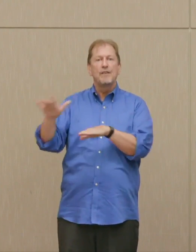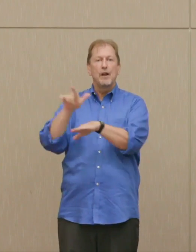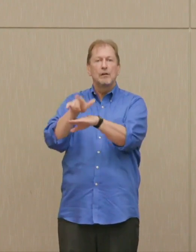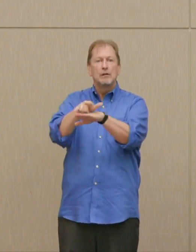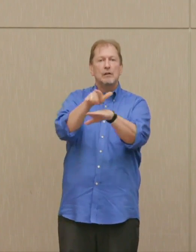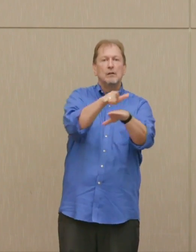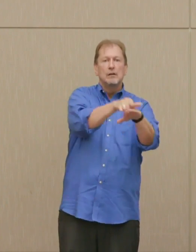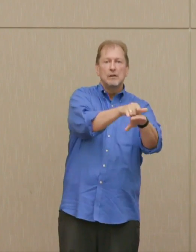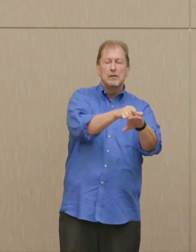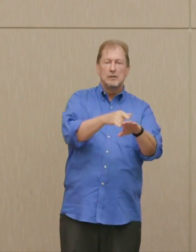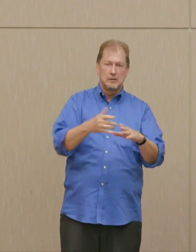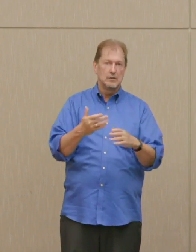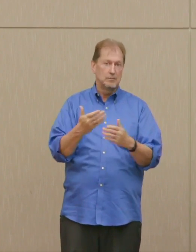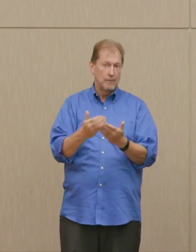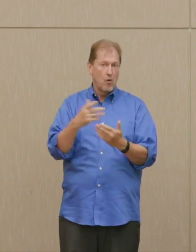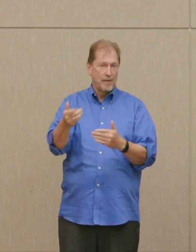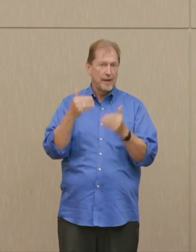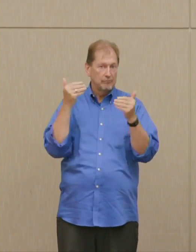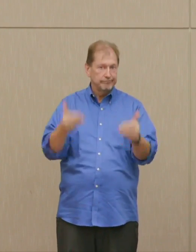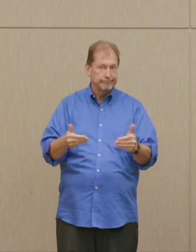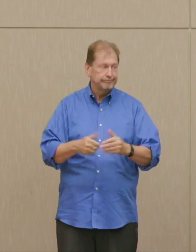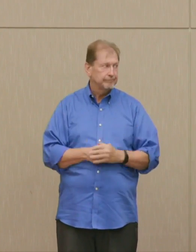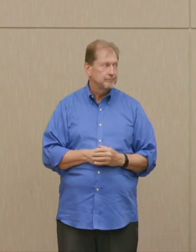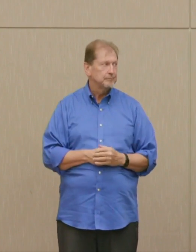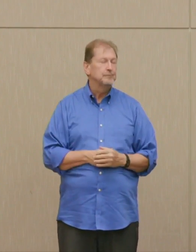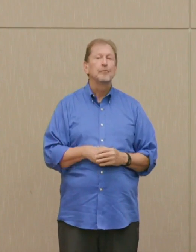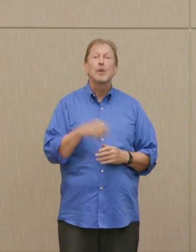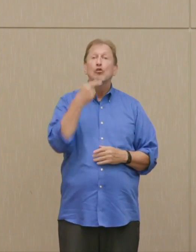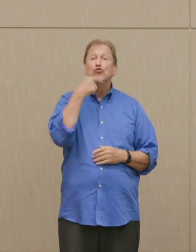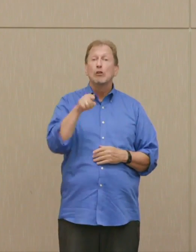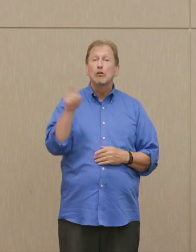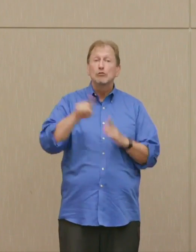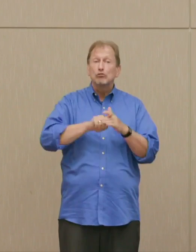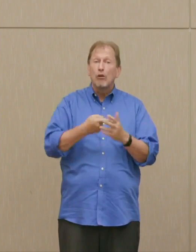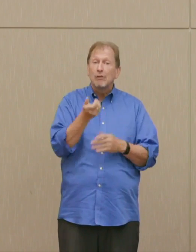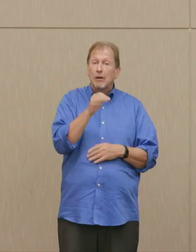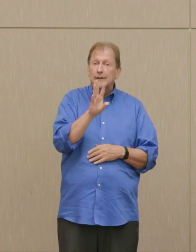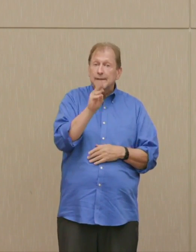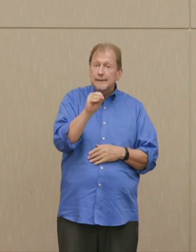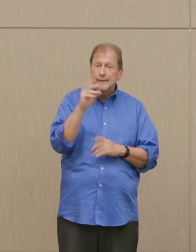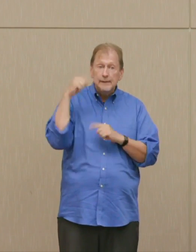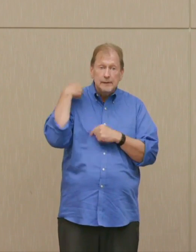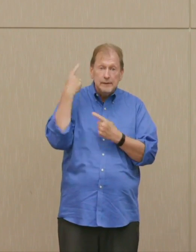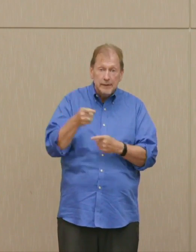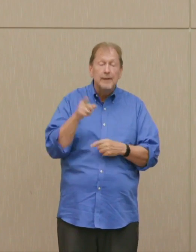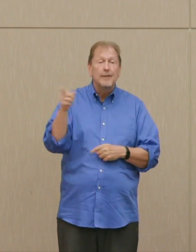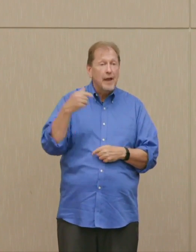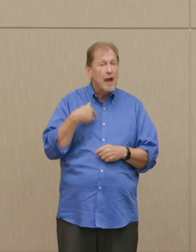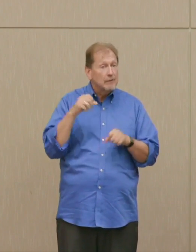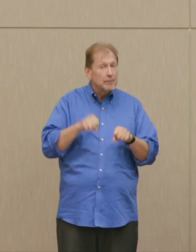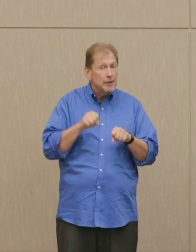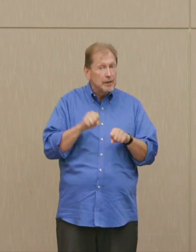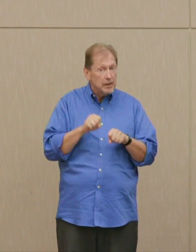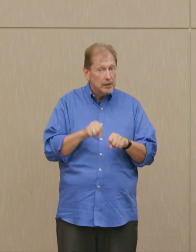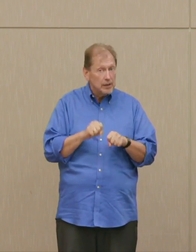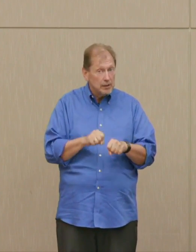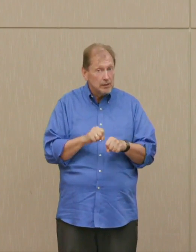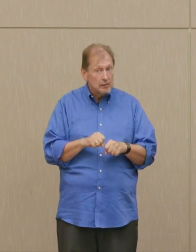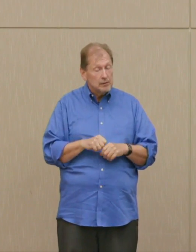Russia, since at least the mid '60s, has had the ability, that's a good deal after us,